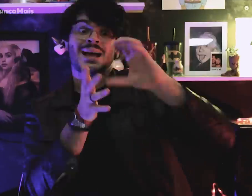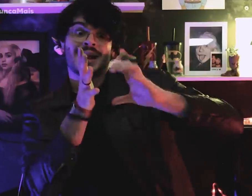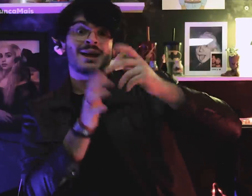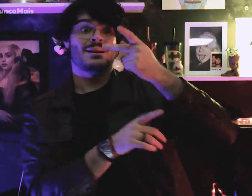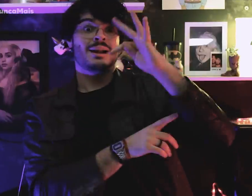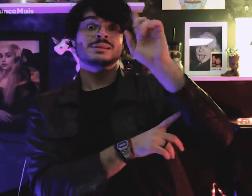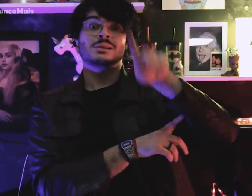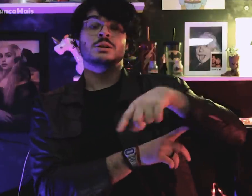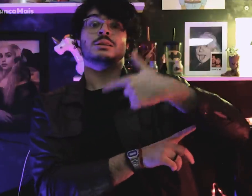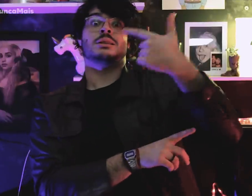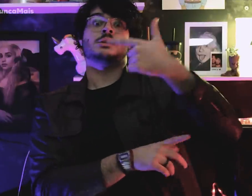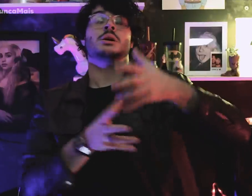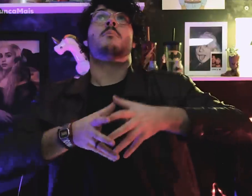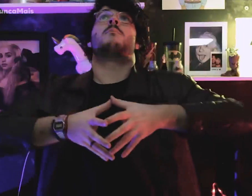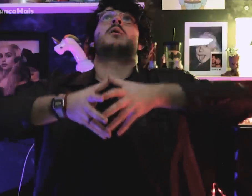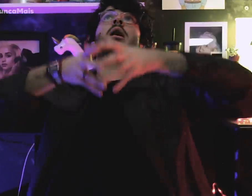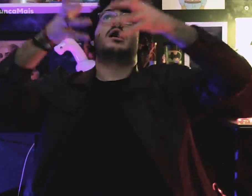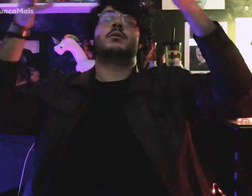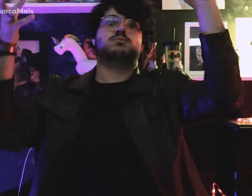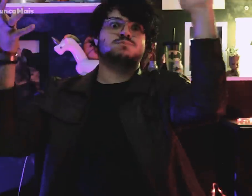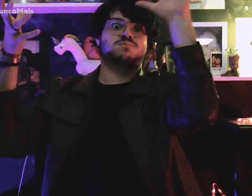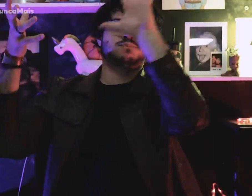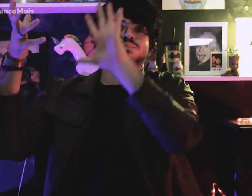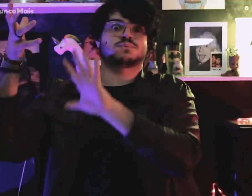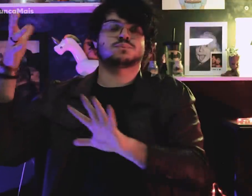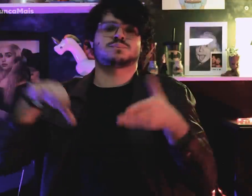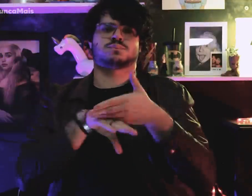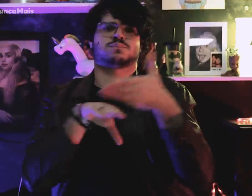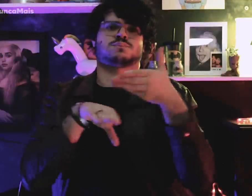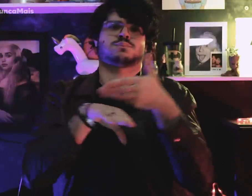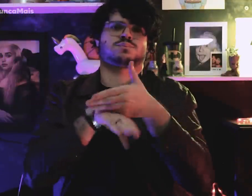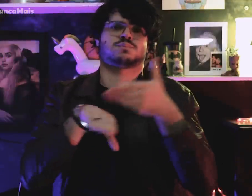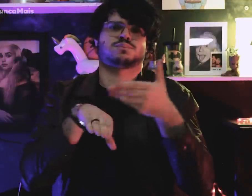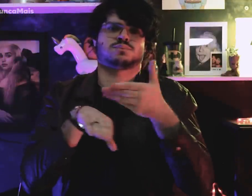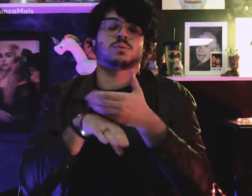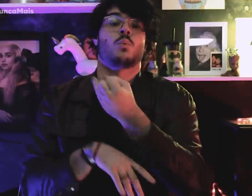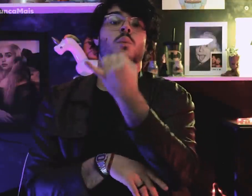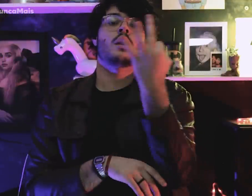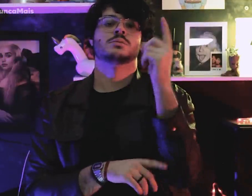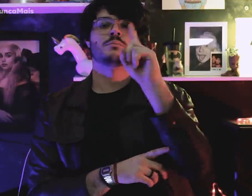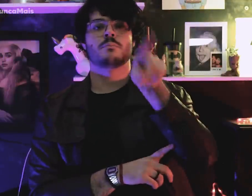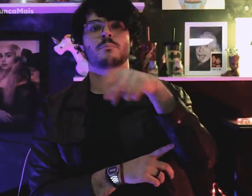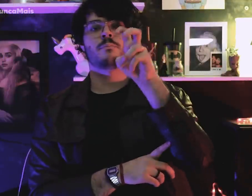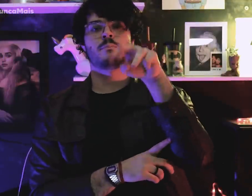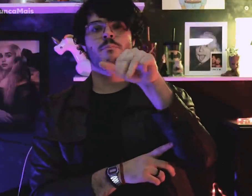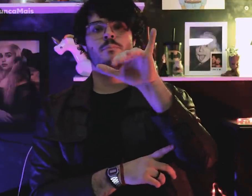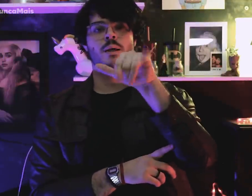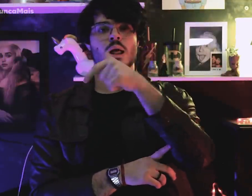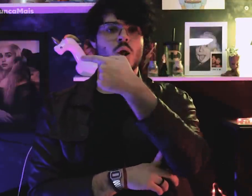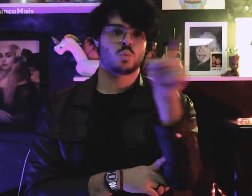É segundo maior partido político do Brasil, com 1,5 milhões de filiados.